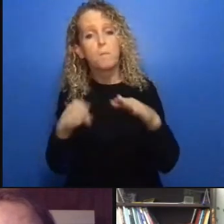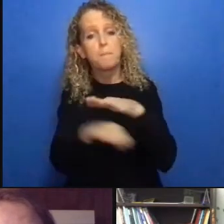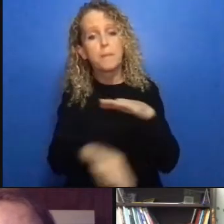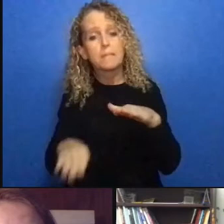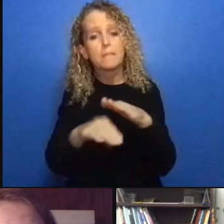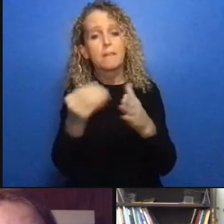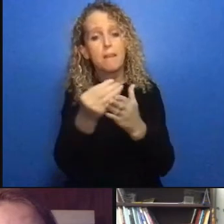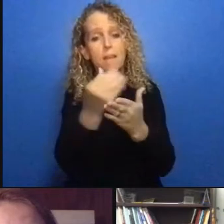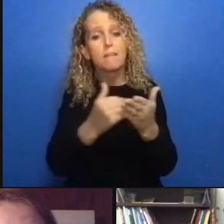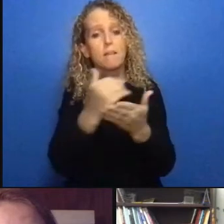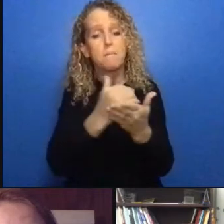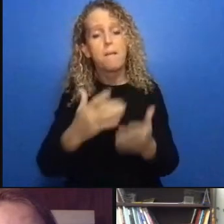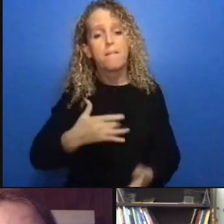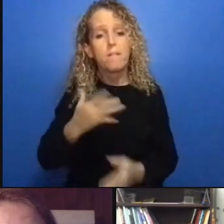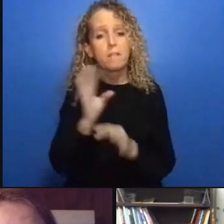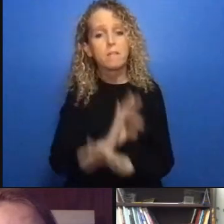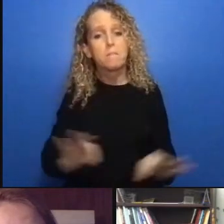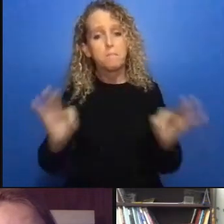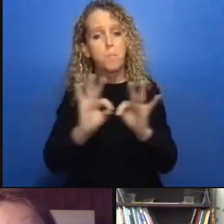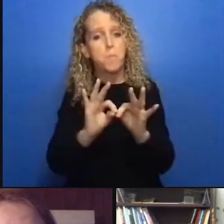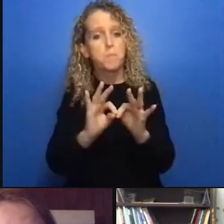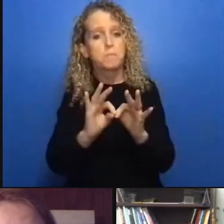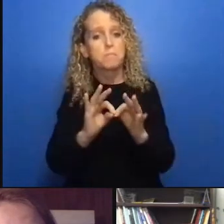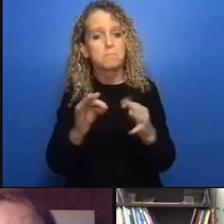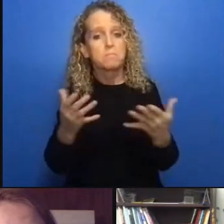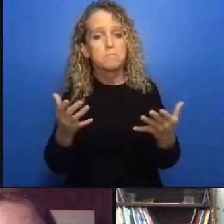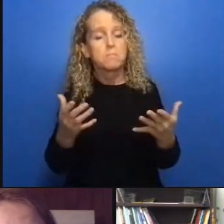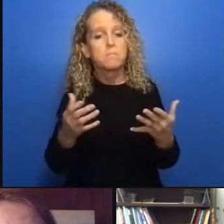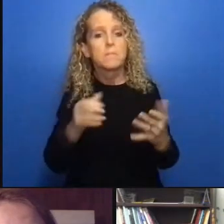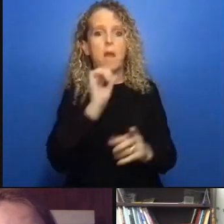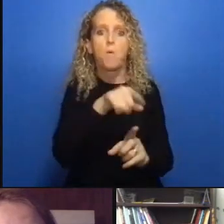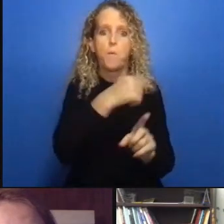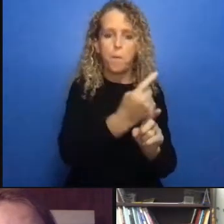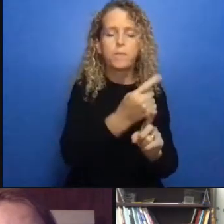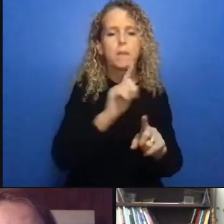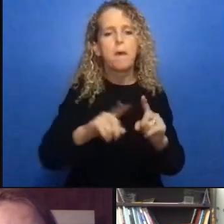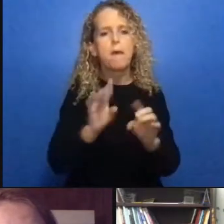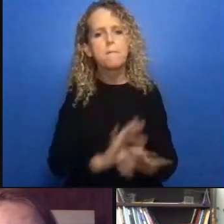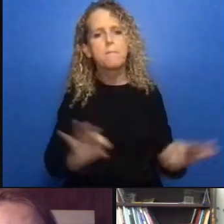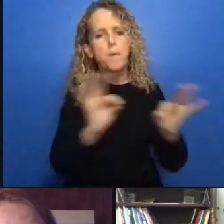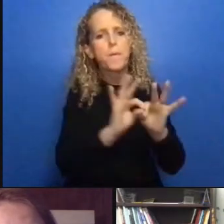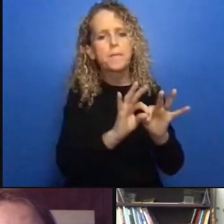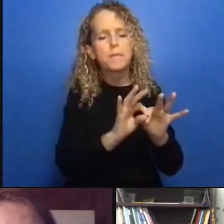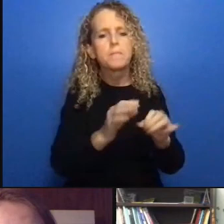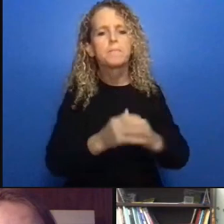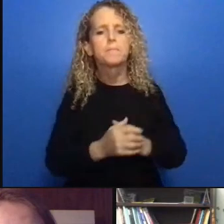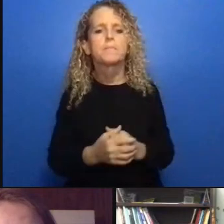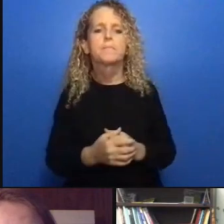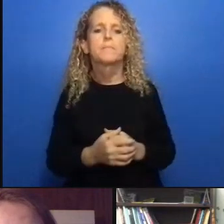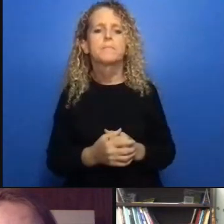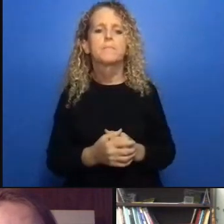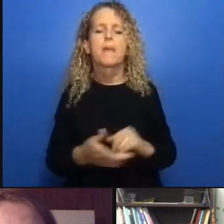making a sudden shift for which nobody you know is kind of prepared it's preparing the ground with